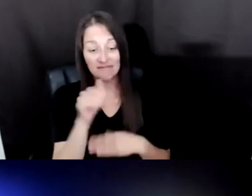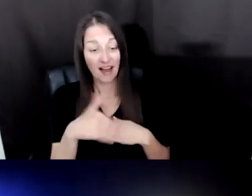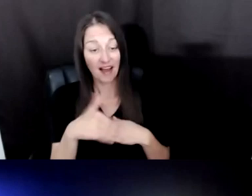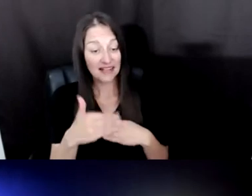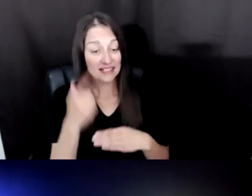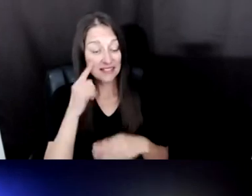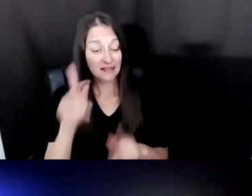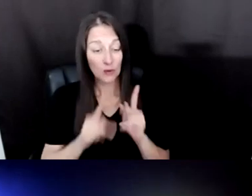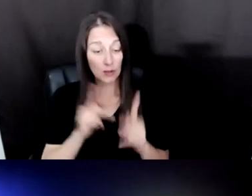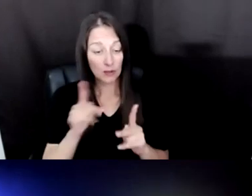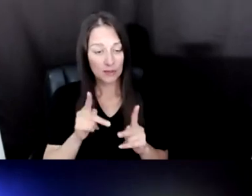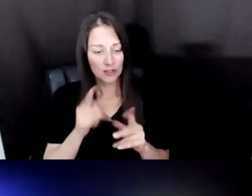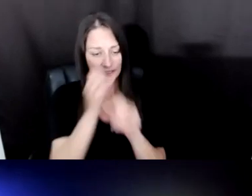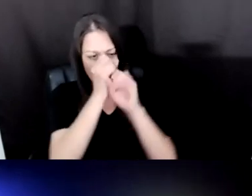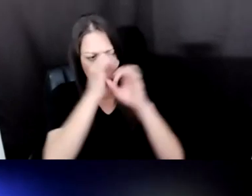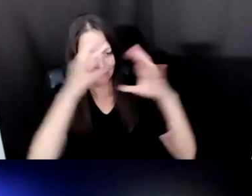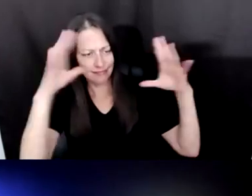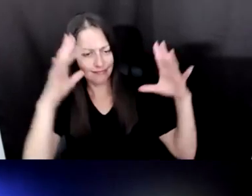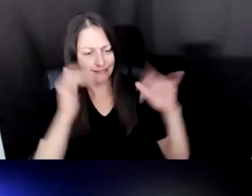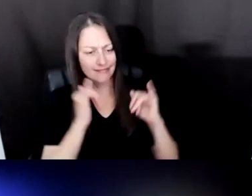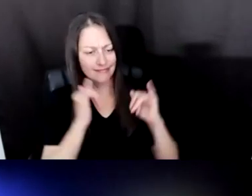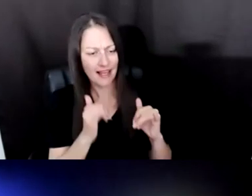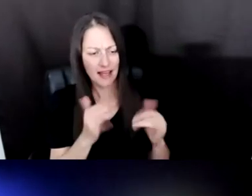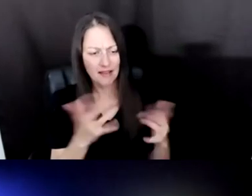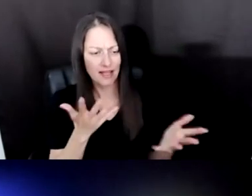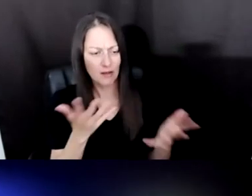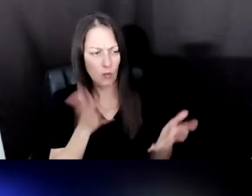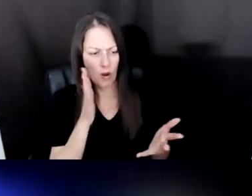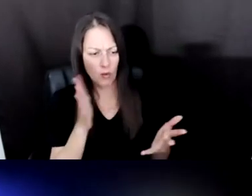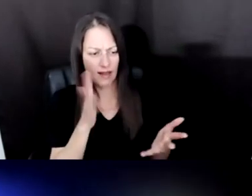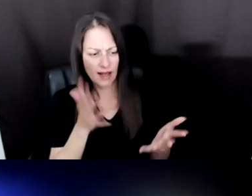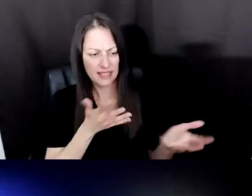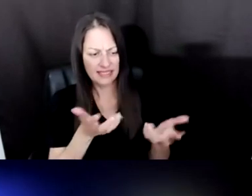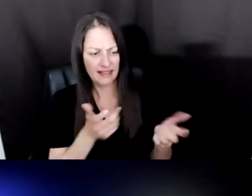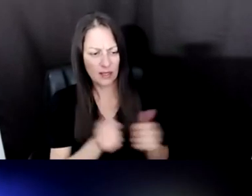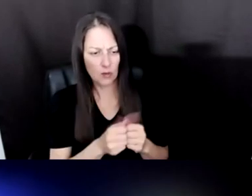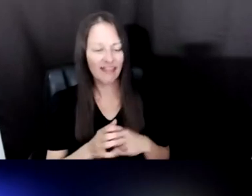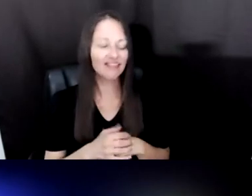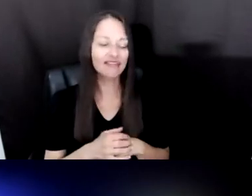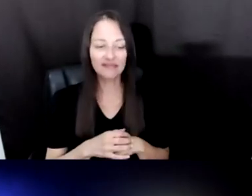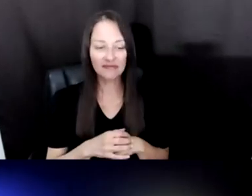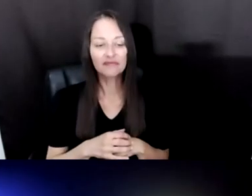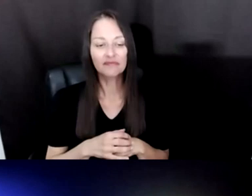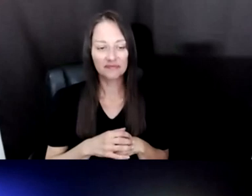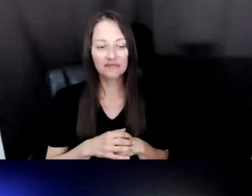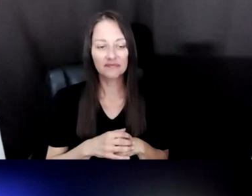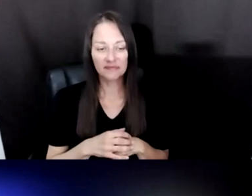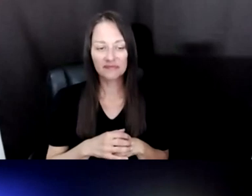WHAT IT IS THAT THEY'RE GOING TO BE ENGAGING WITH. SO ,IT'S A IT'S A VERY WONDERFUL QUESTION.